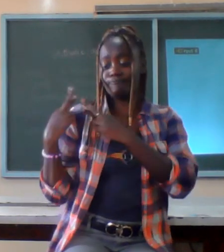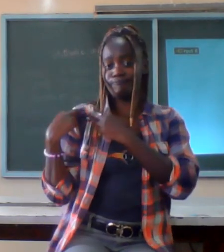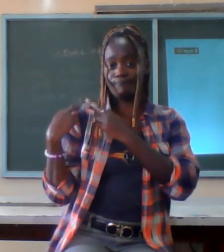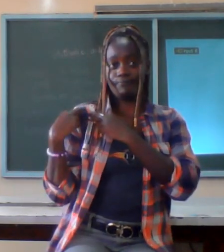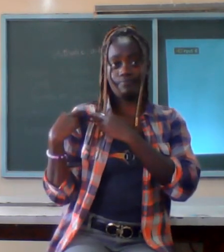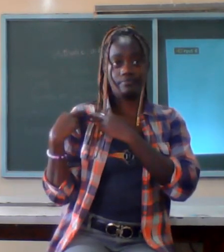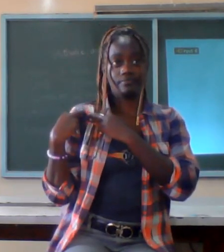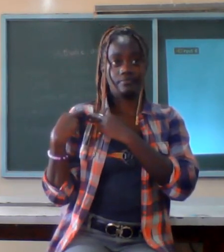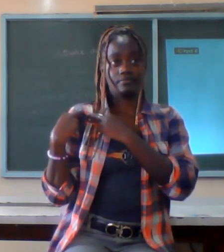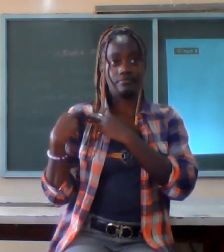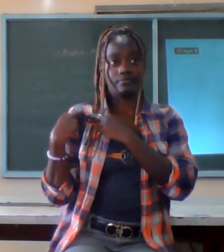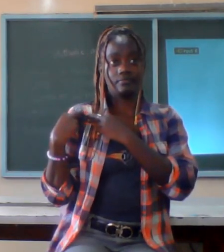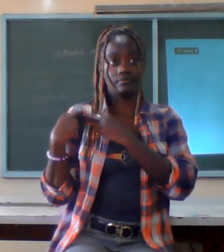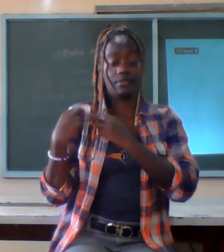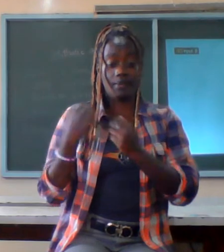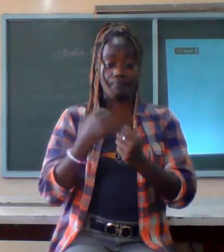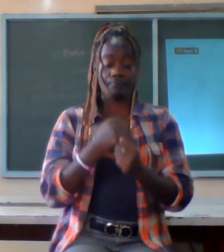love is the statistics